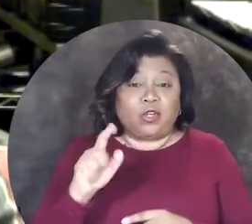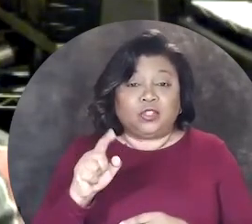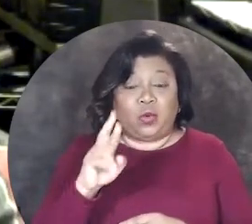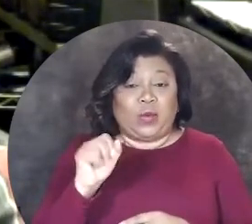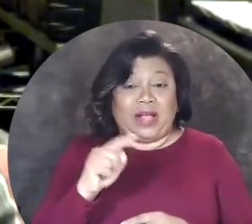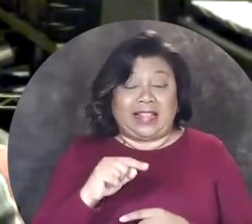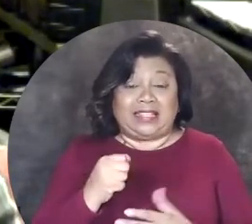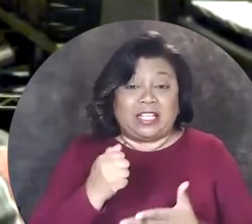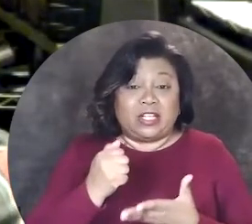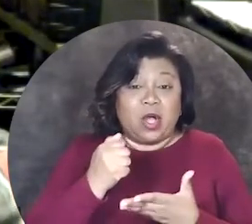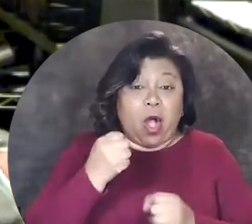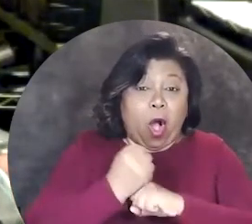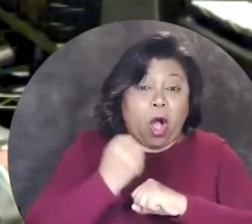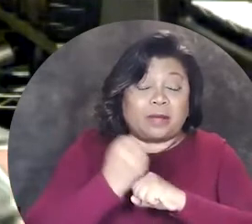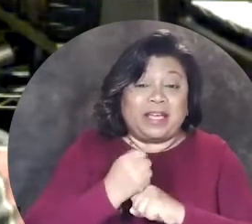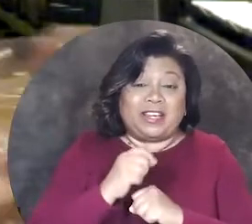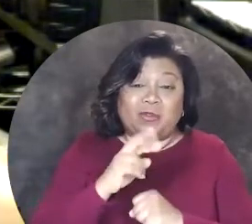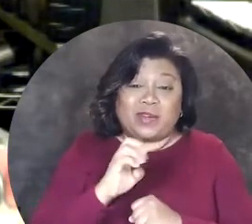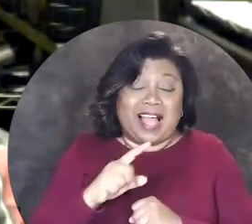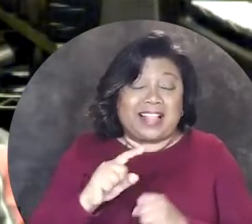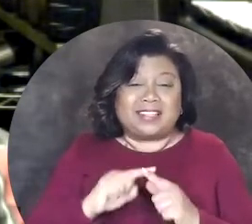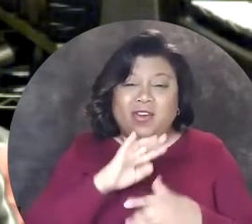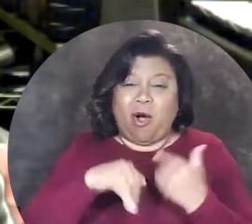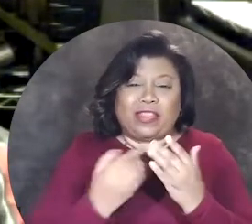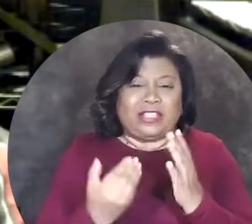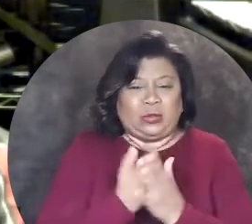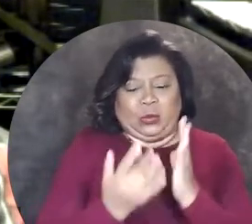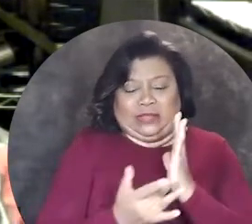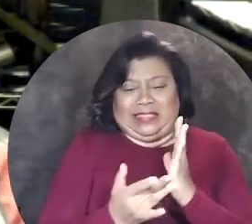virtual reality, augmented reality, and all this new tech that is growing